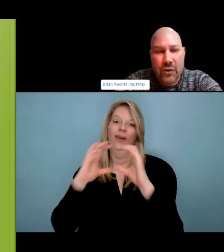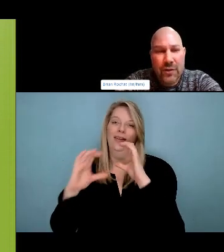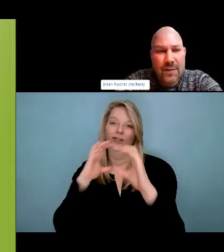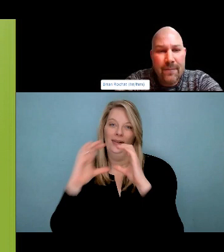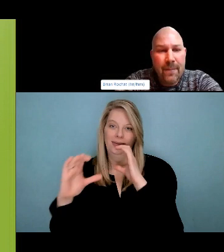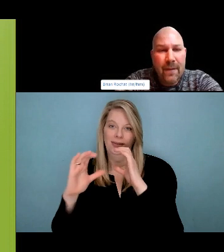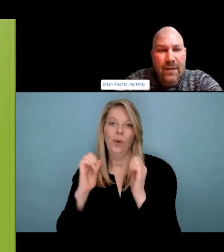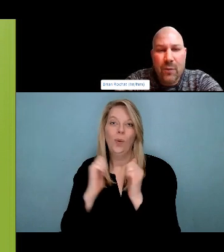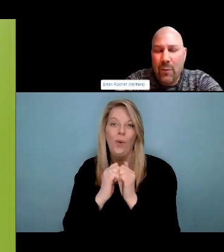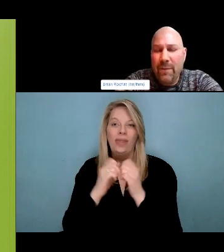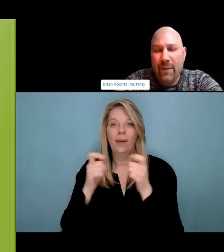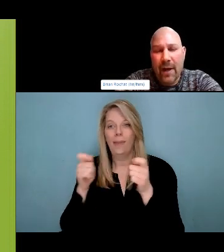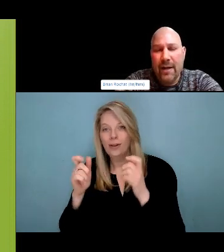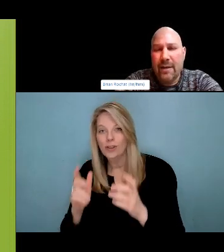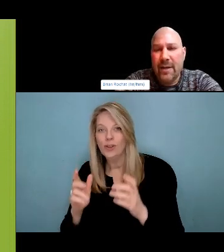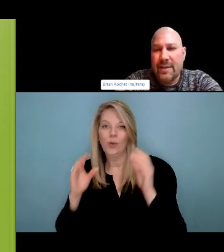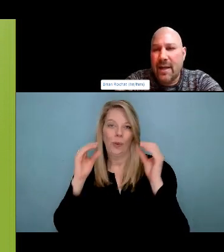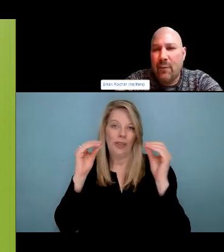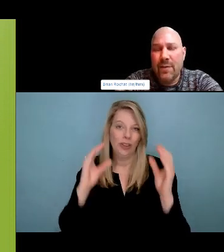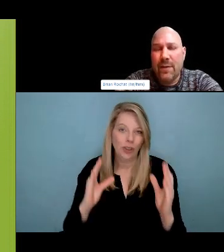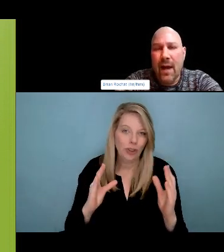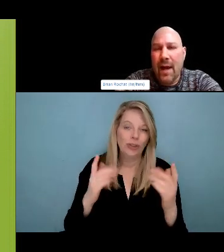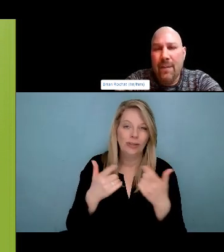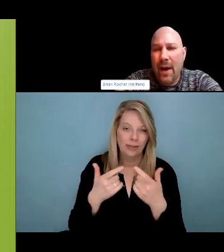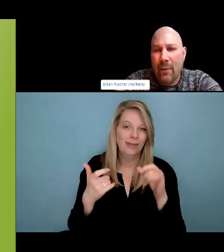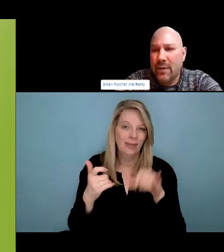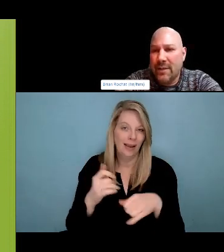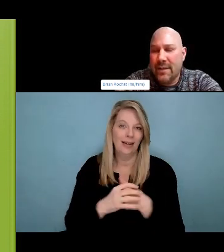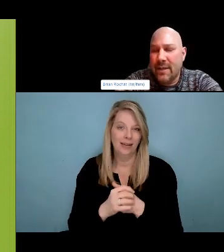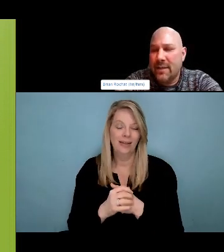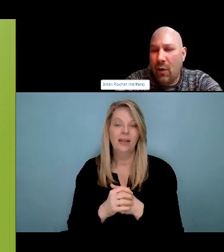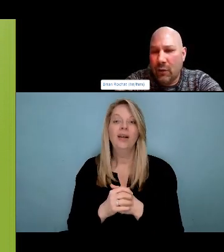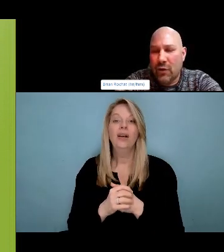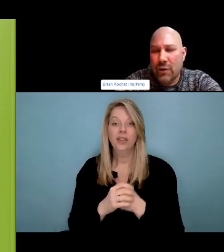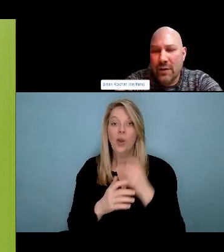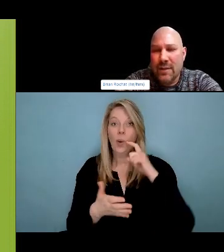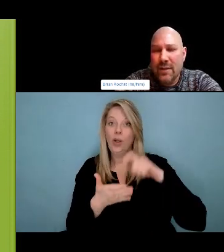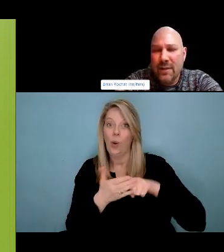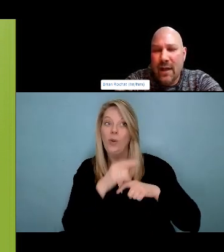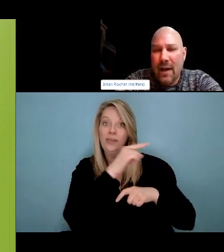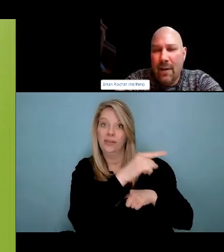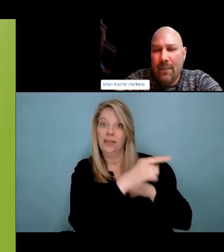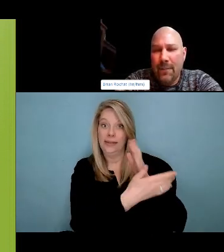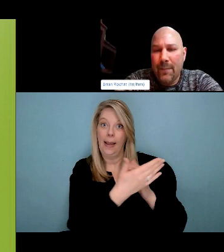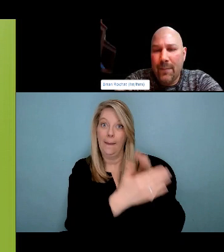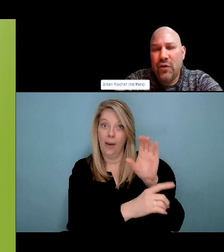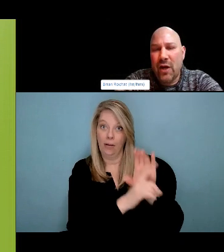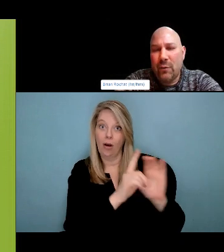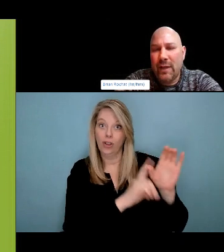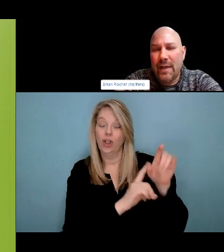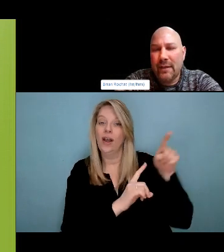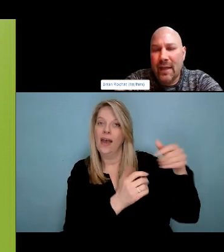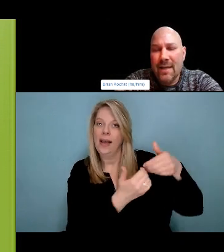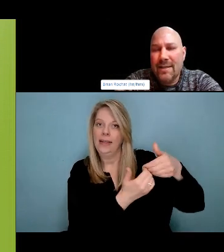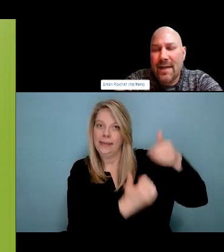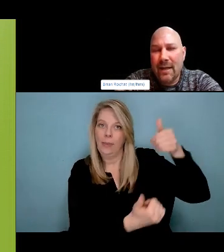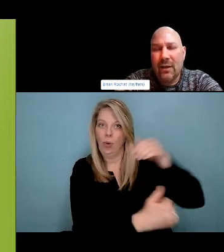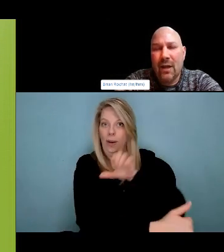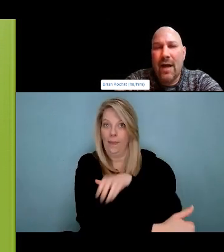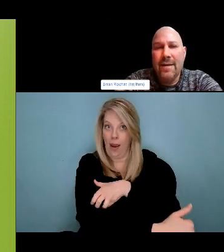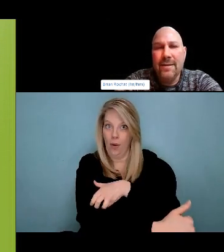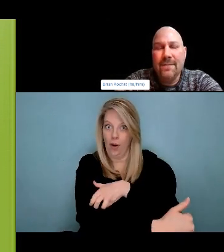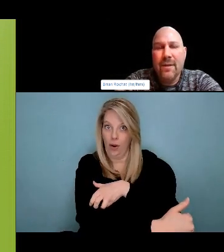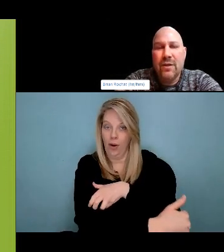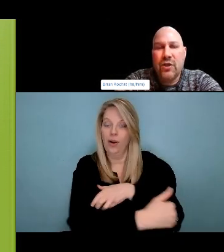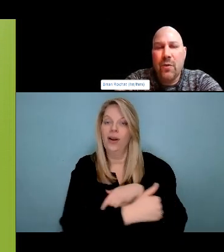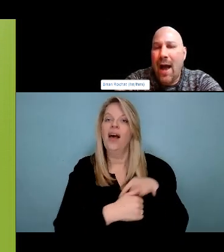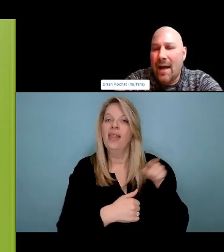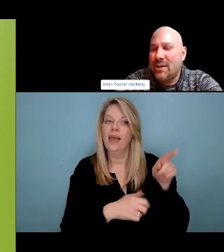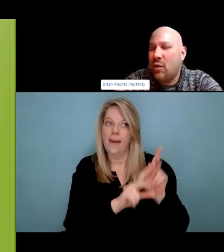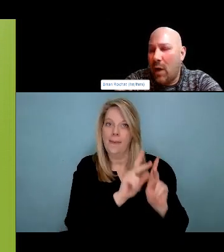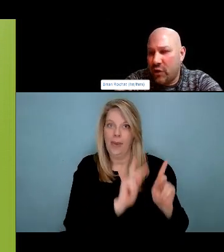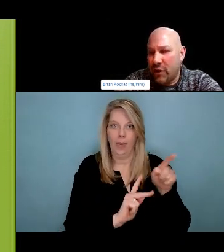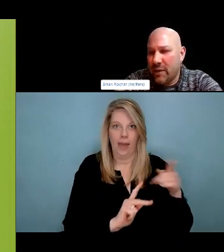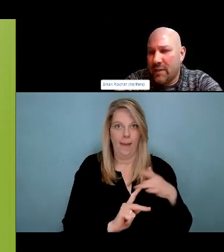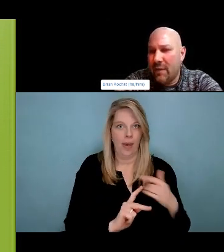You think about a soaring eagle, on their way up, they observe people, right? A lot